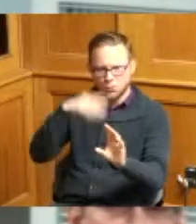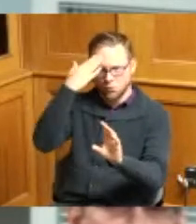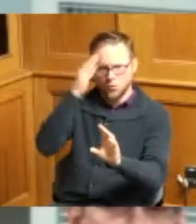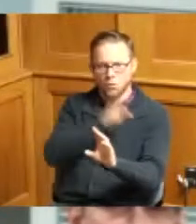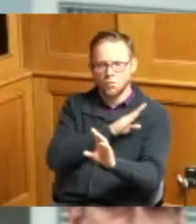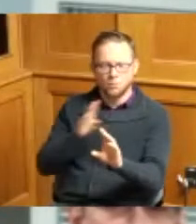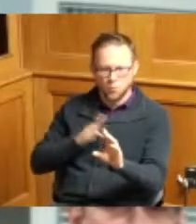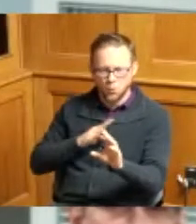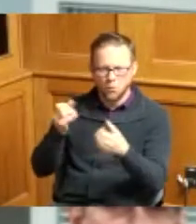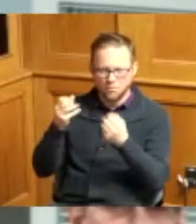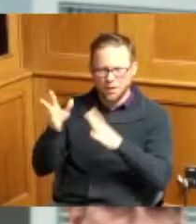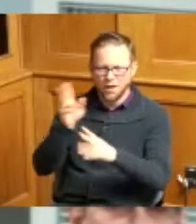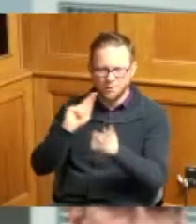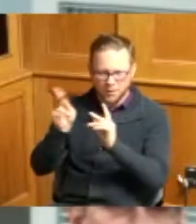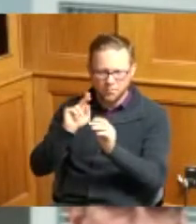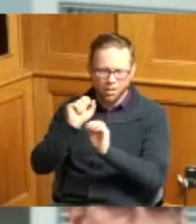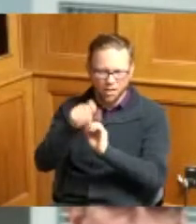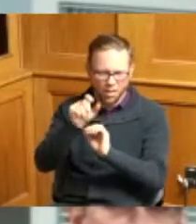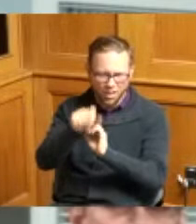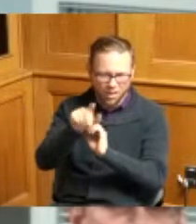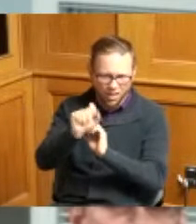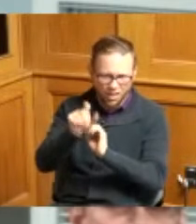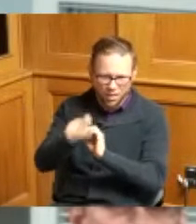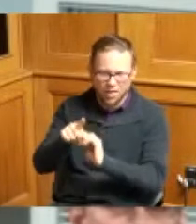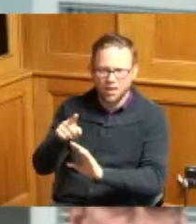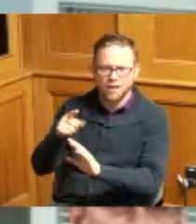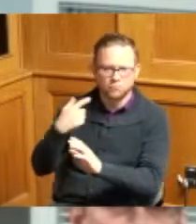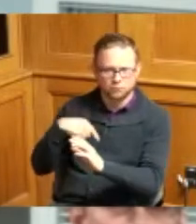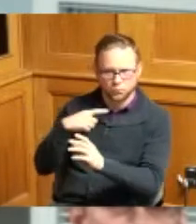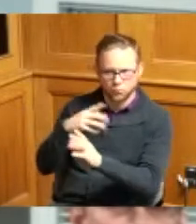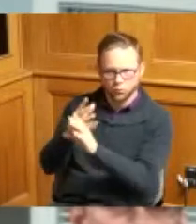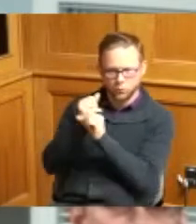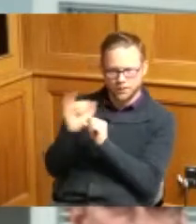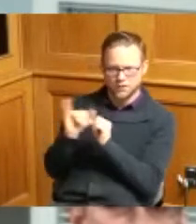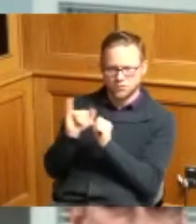lot of communication and we were copied on that as well so we just wanted to be clear